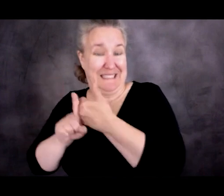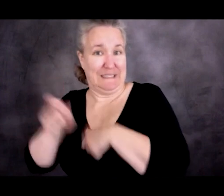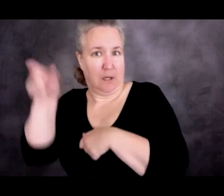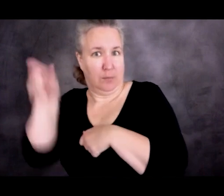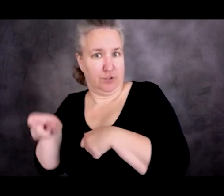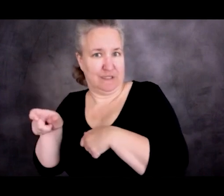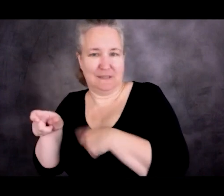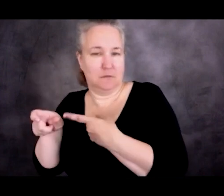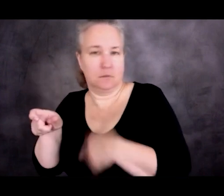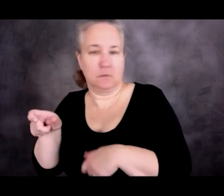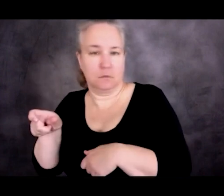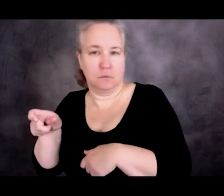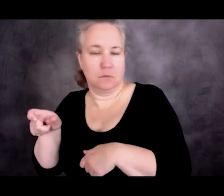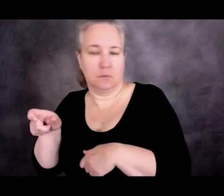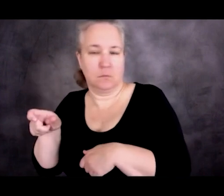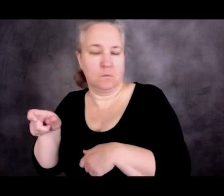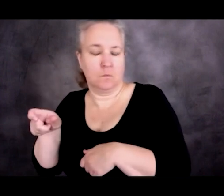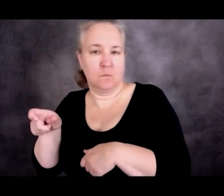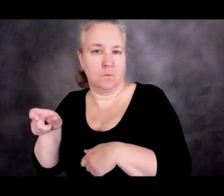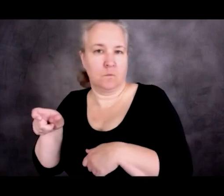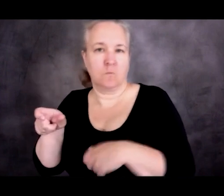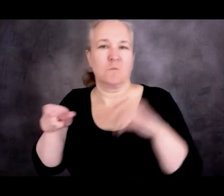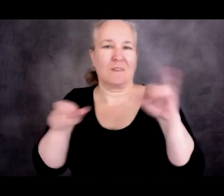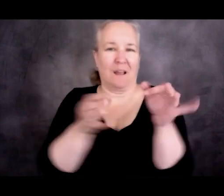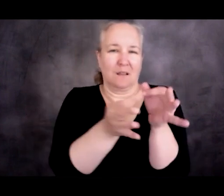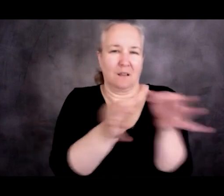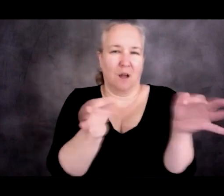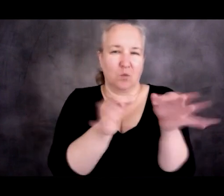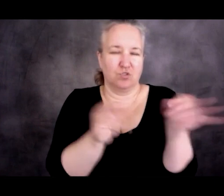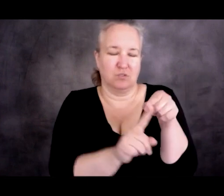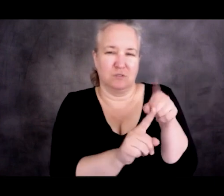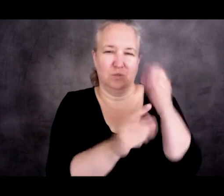And so it means rethinking what it means. Yeah.